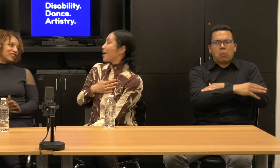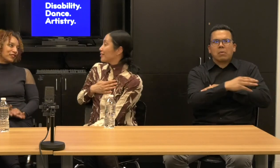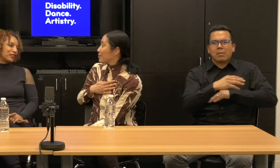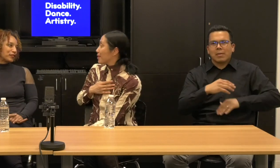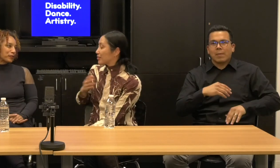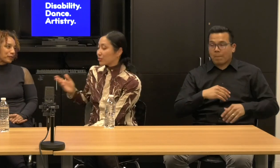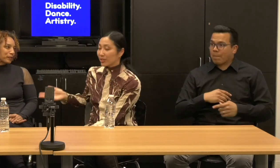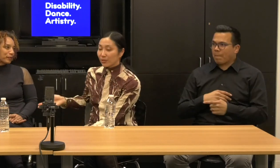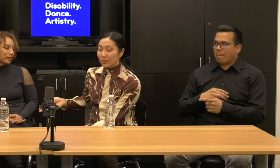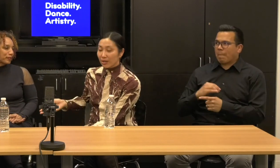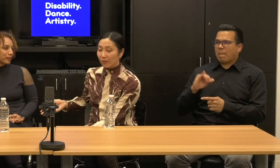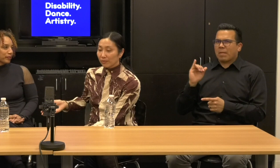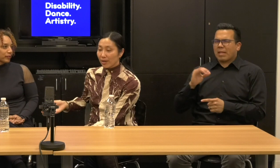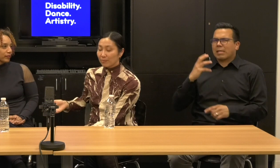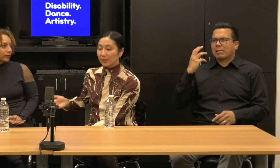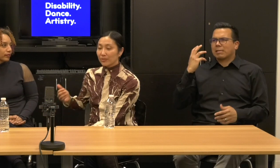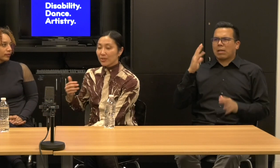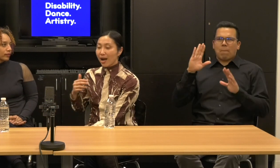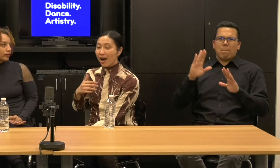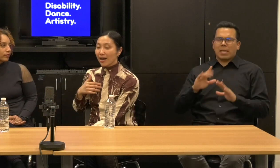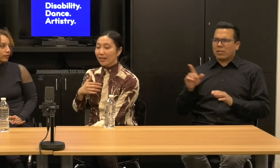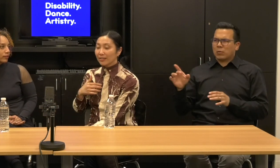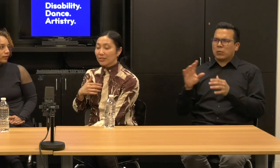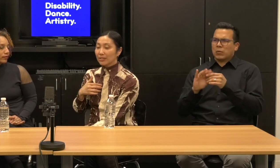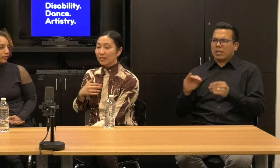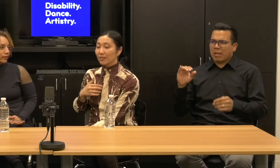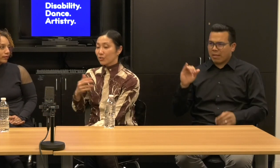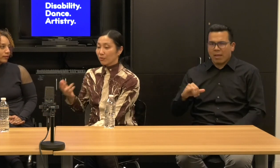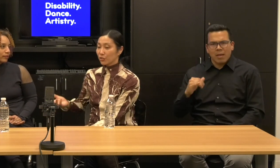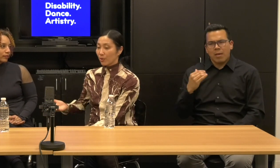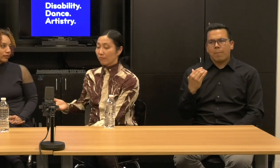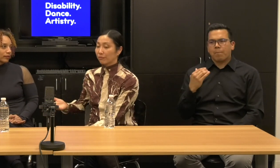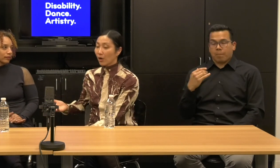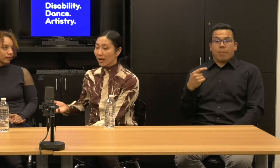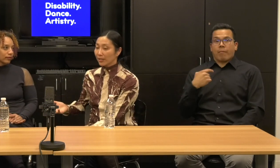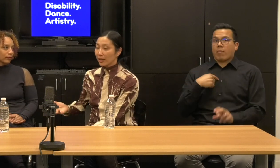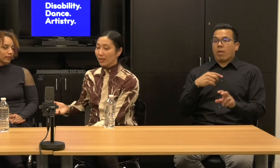Janet: that's amazing to hear you say all of that because I didn't. I saw the show on Friday.